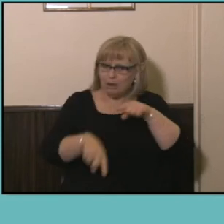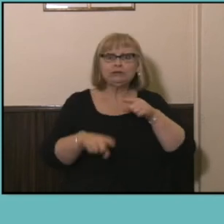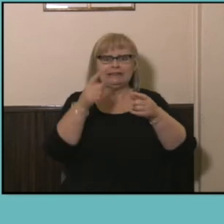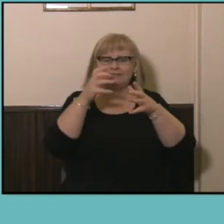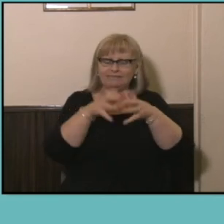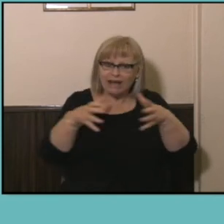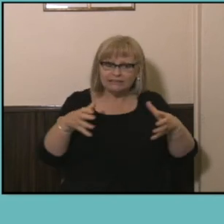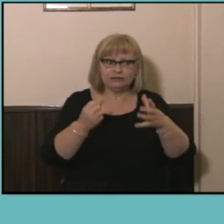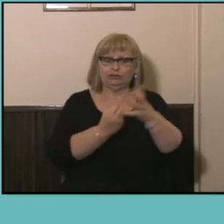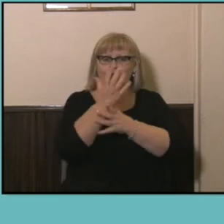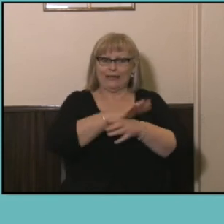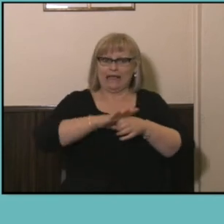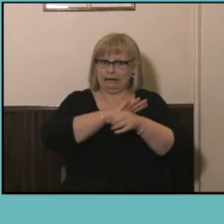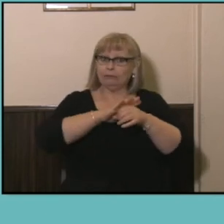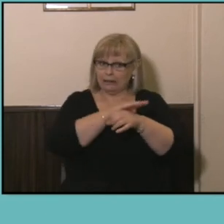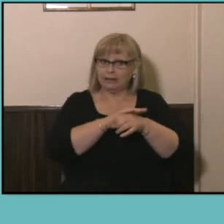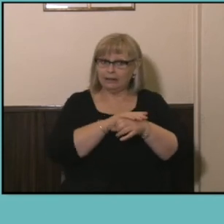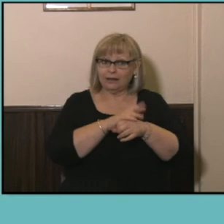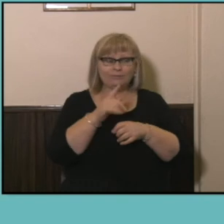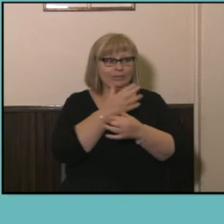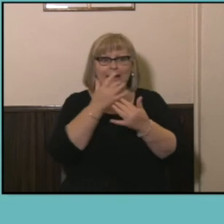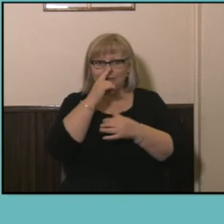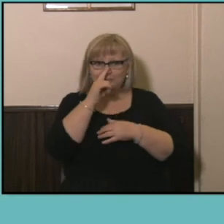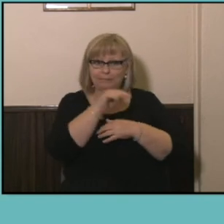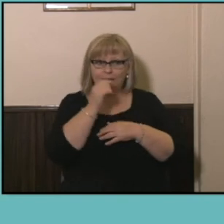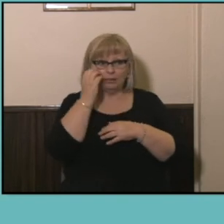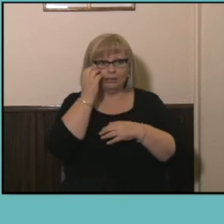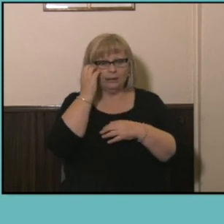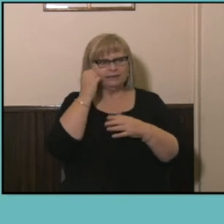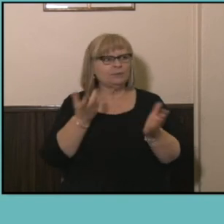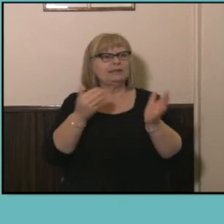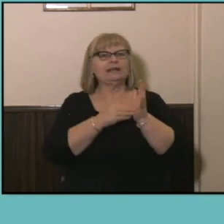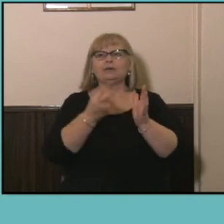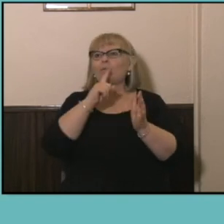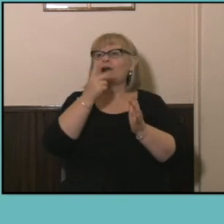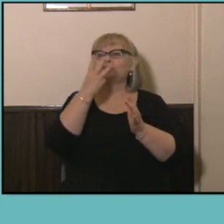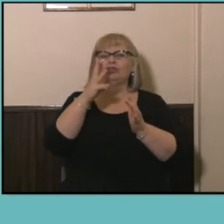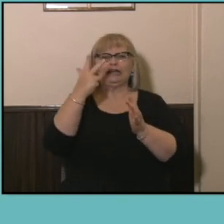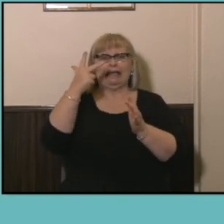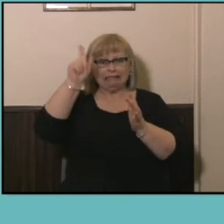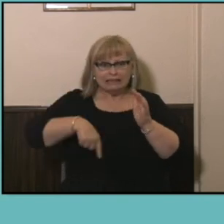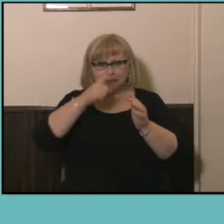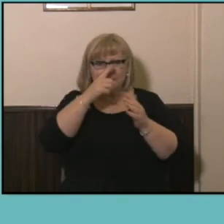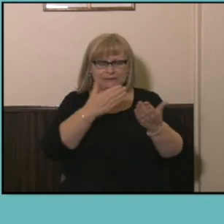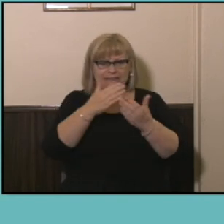the highest growing field of study in terms of number of people so there's been an extra one hundred and thirty eight thousand people studying